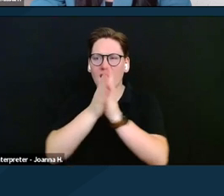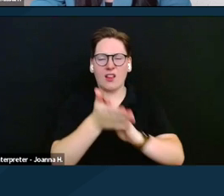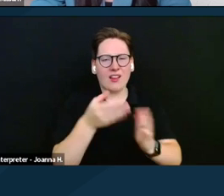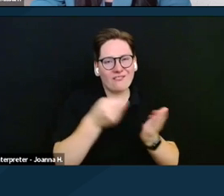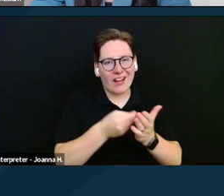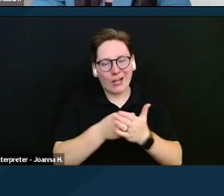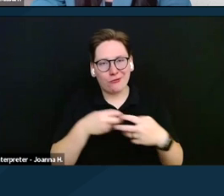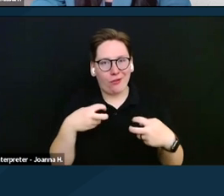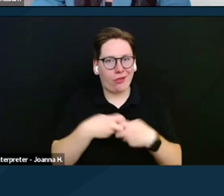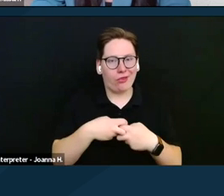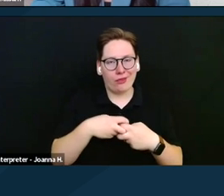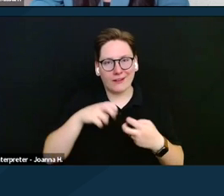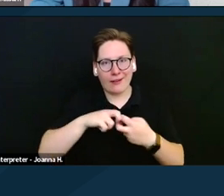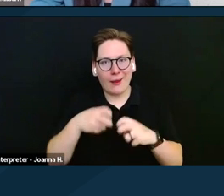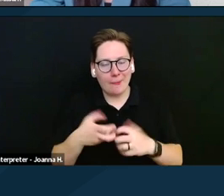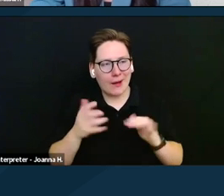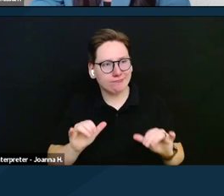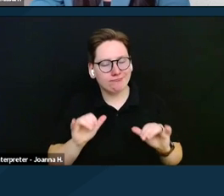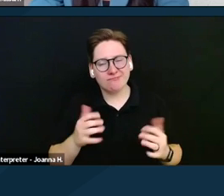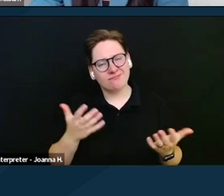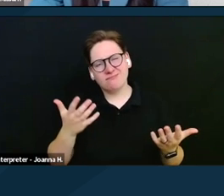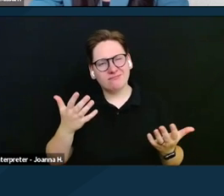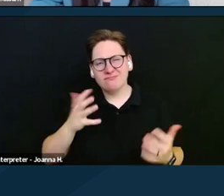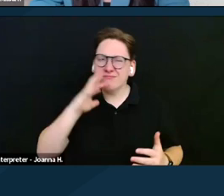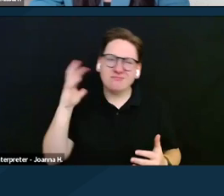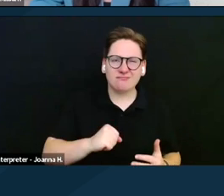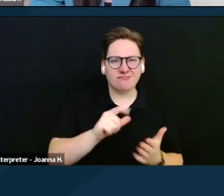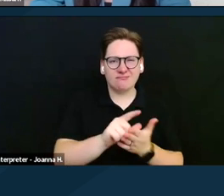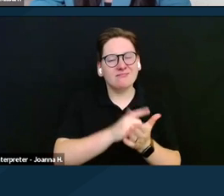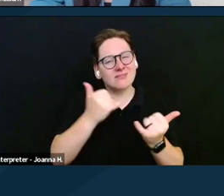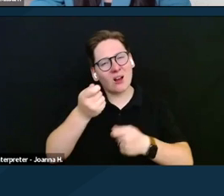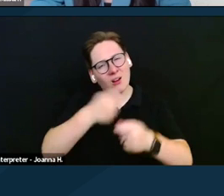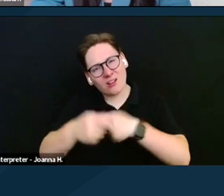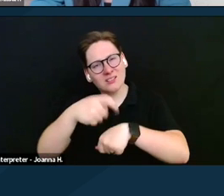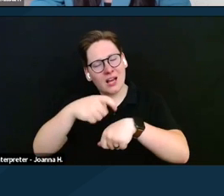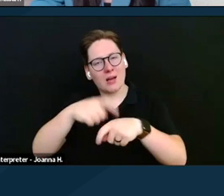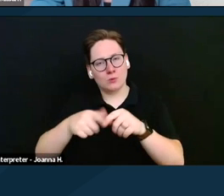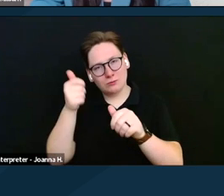And the time really is now to pass the SSI Savings Penalty Elimination Act.